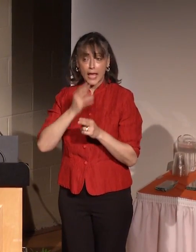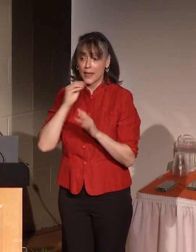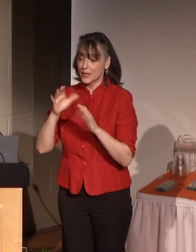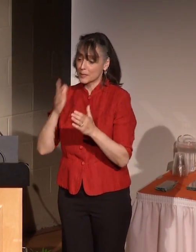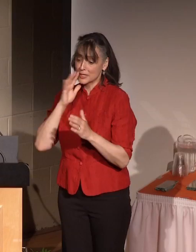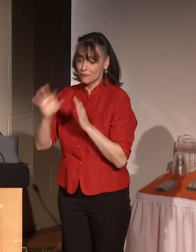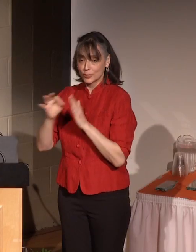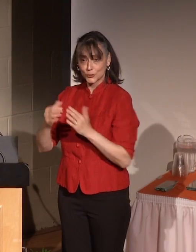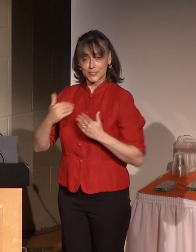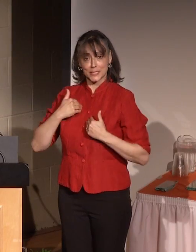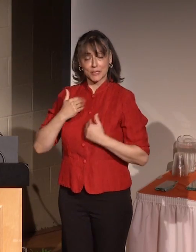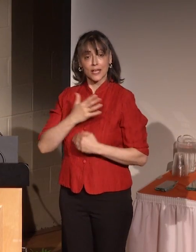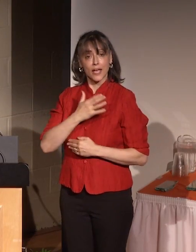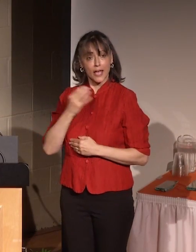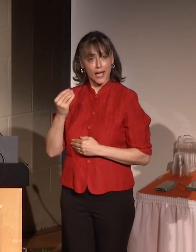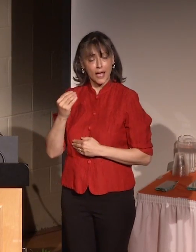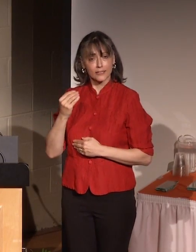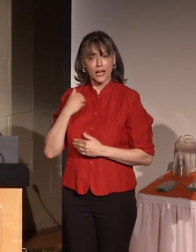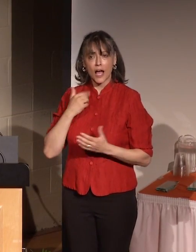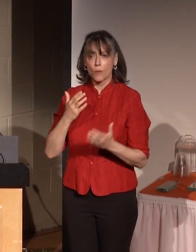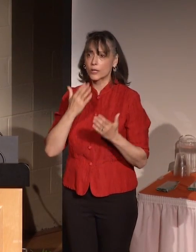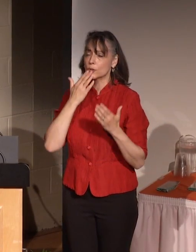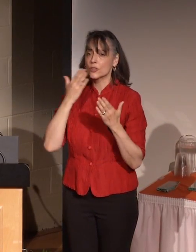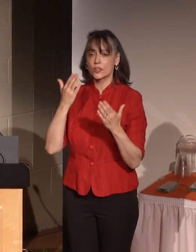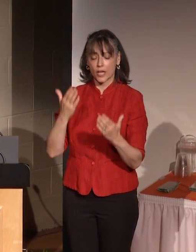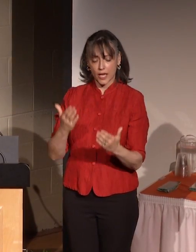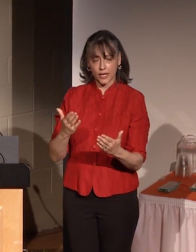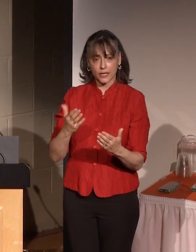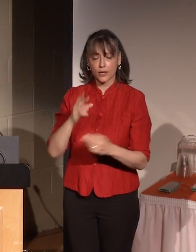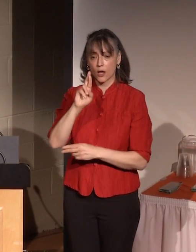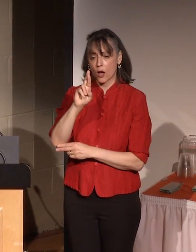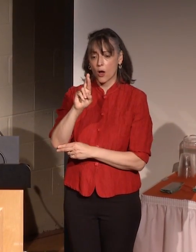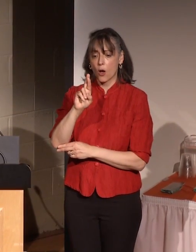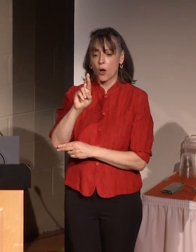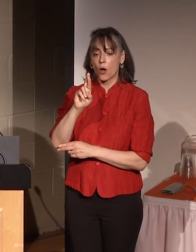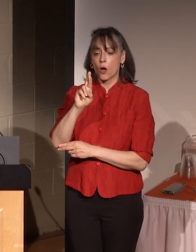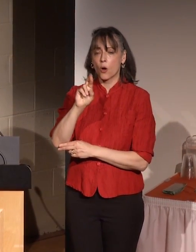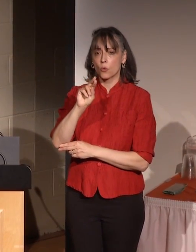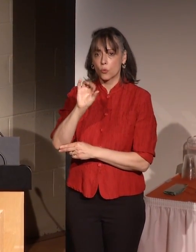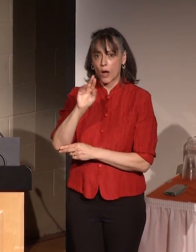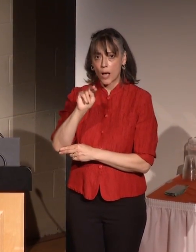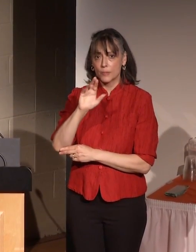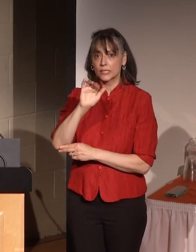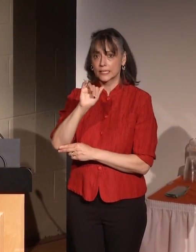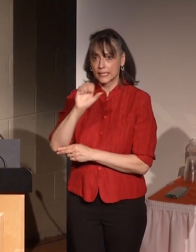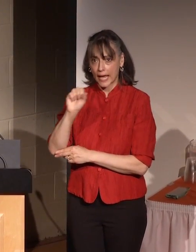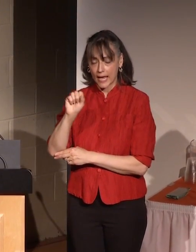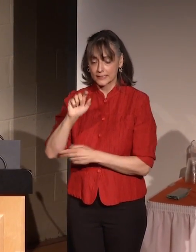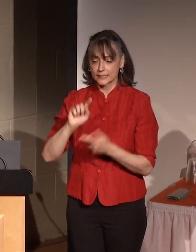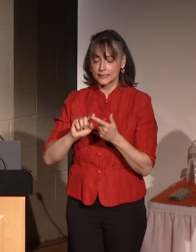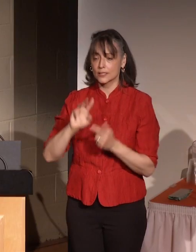like to thank Robin Cass, Michael Rogers and David